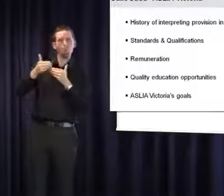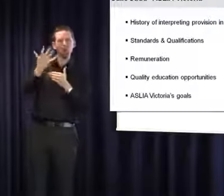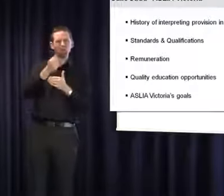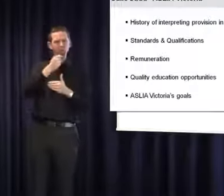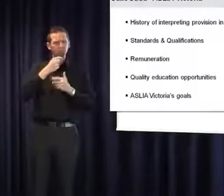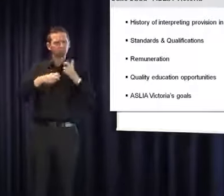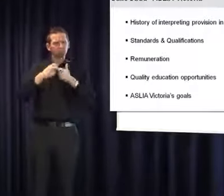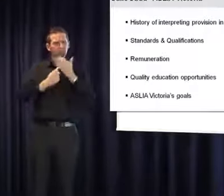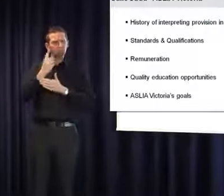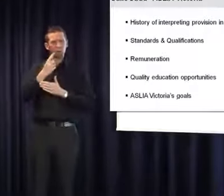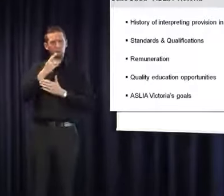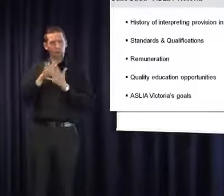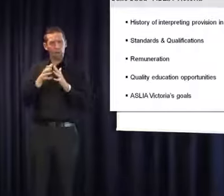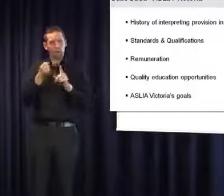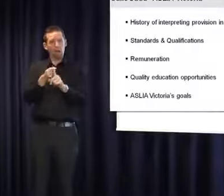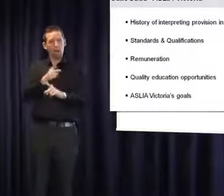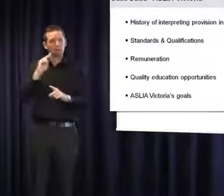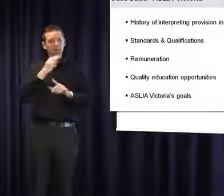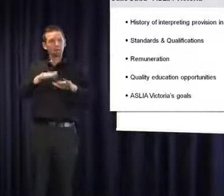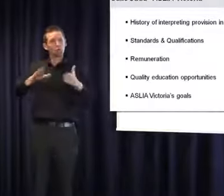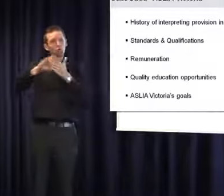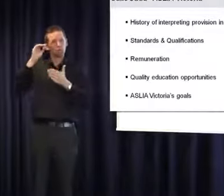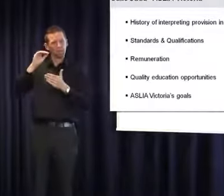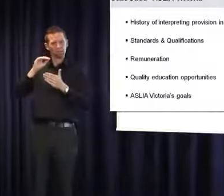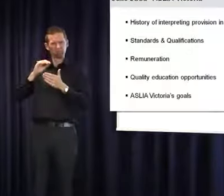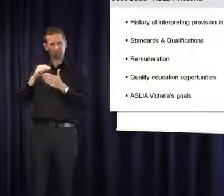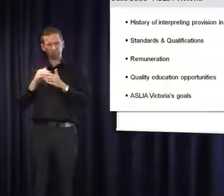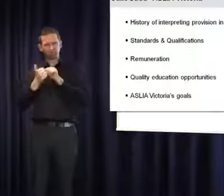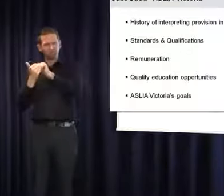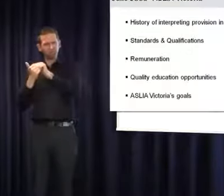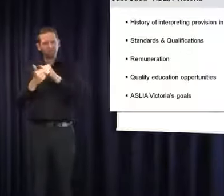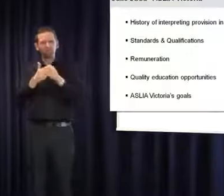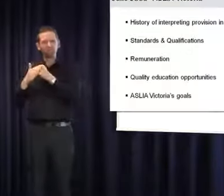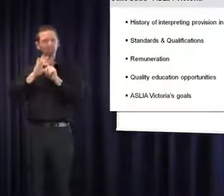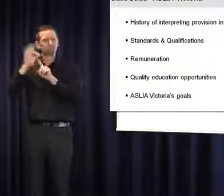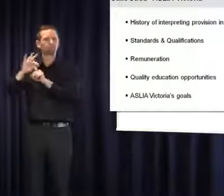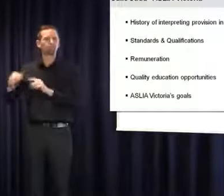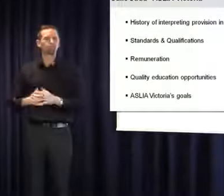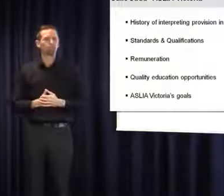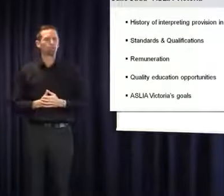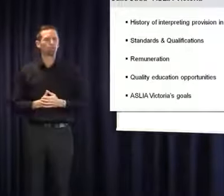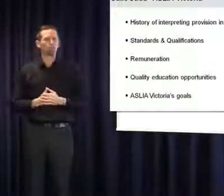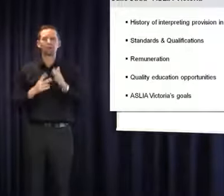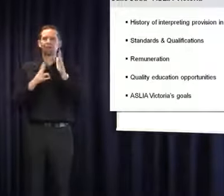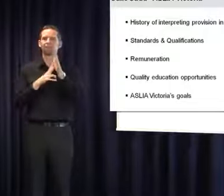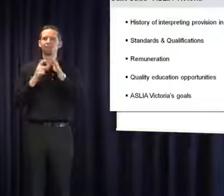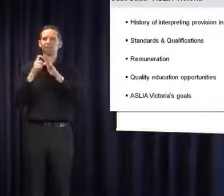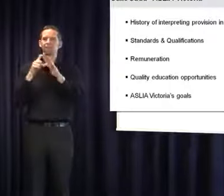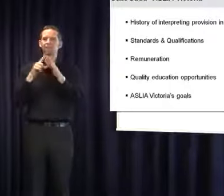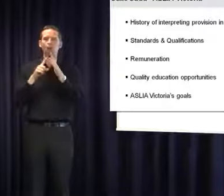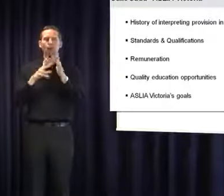students are addressed. The VDEI, the Victorian Deaf Education Institute, was established